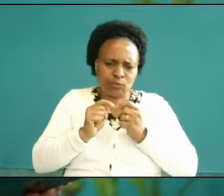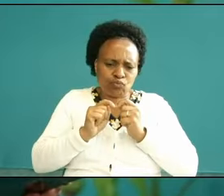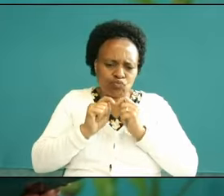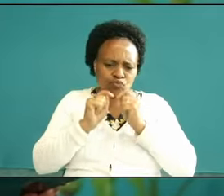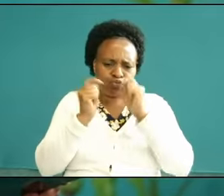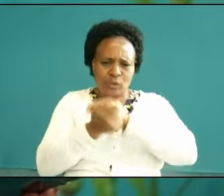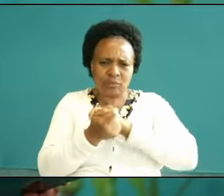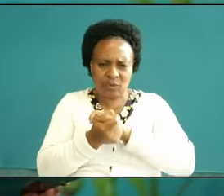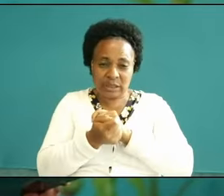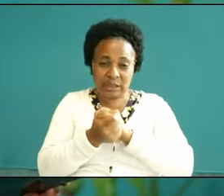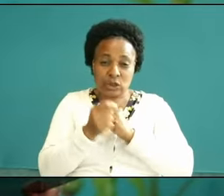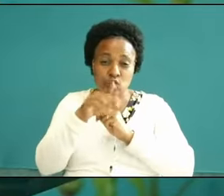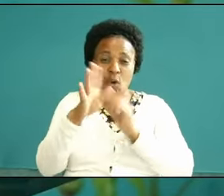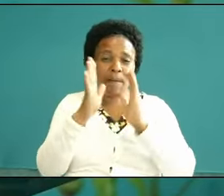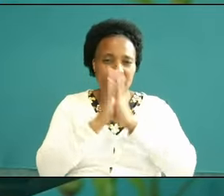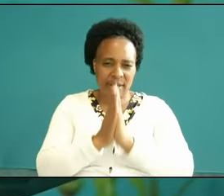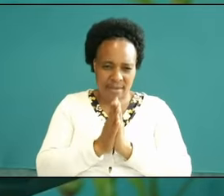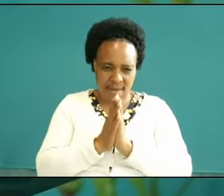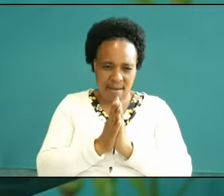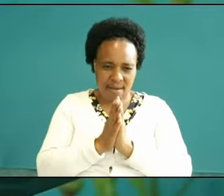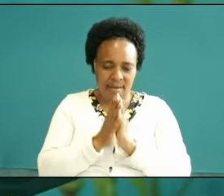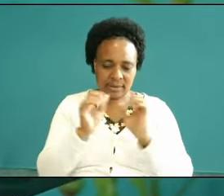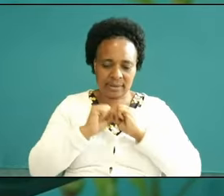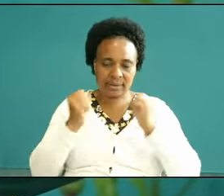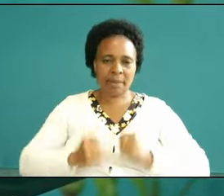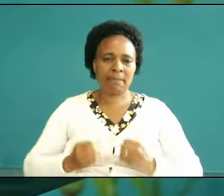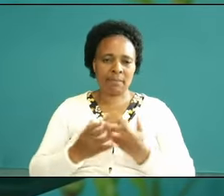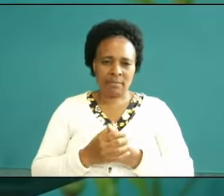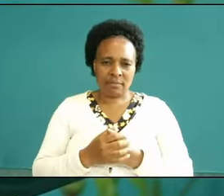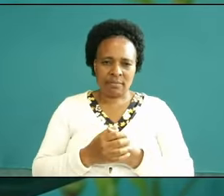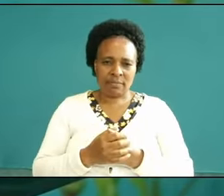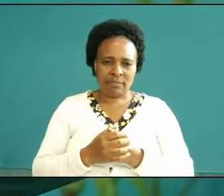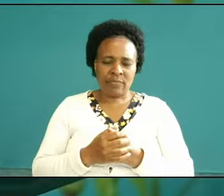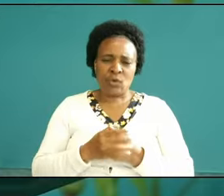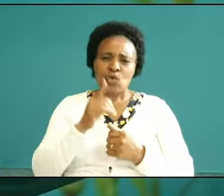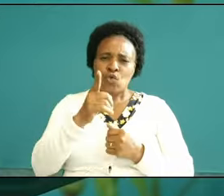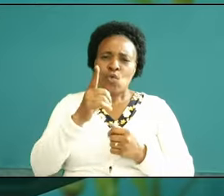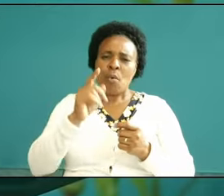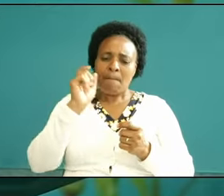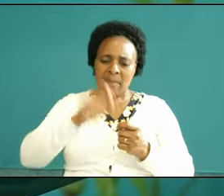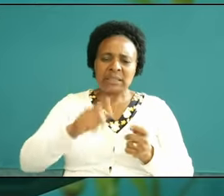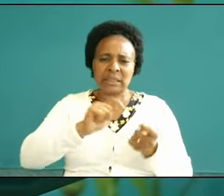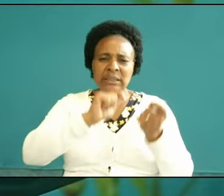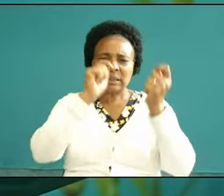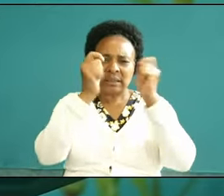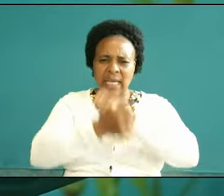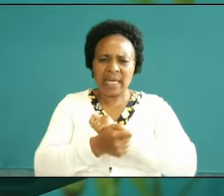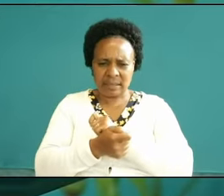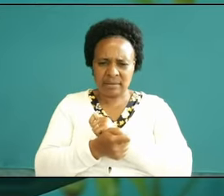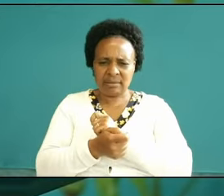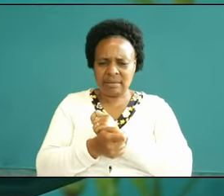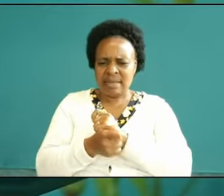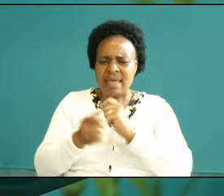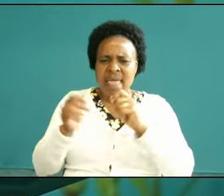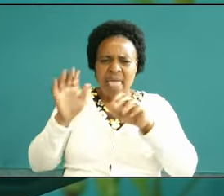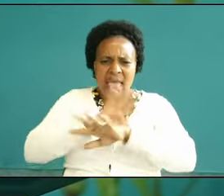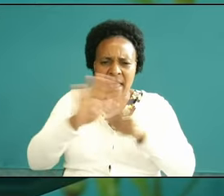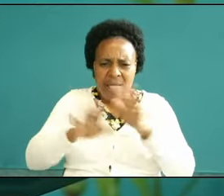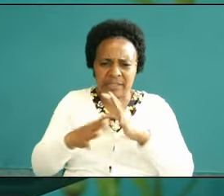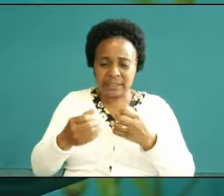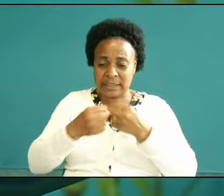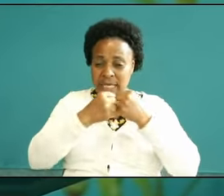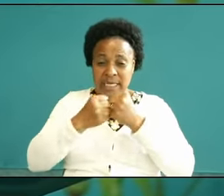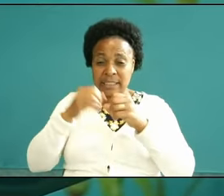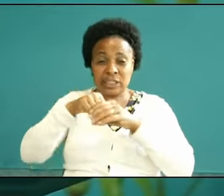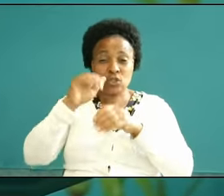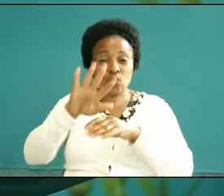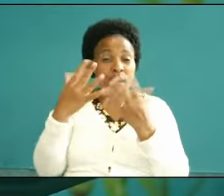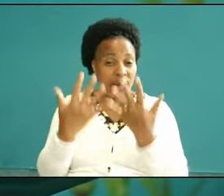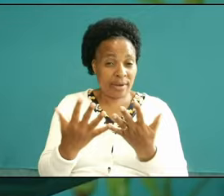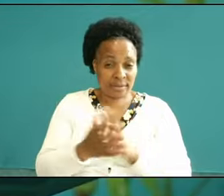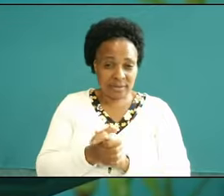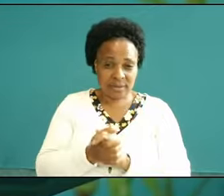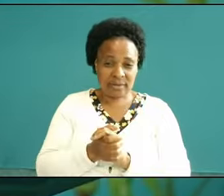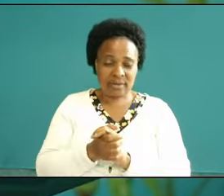prayer life praying in the spirit to turn the ti in your life you must Master how to transpose your